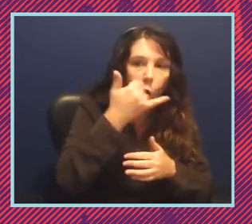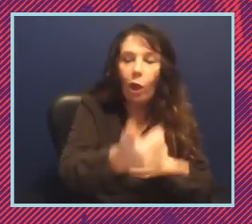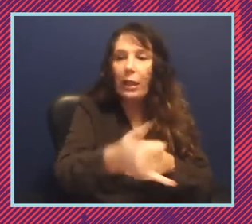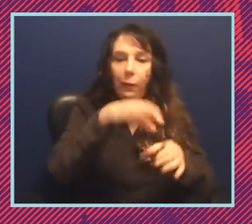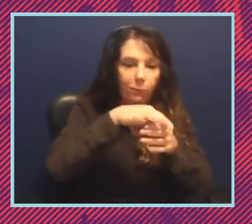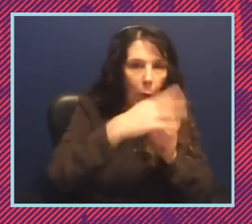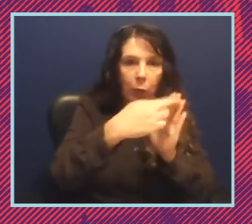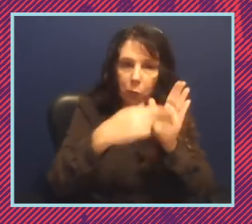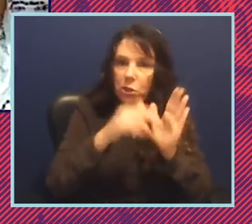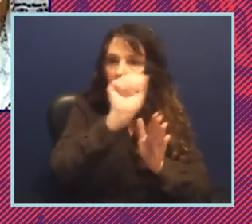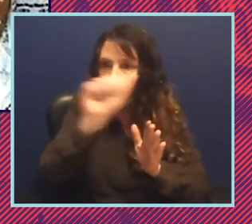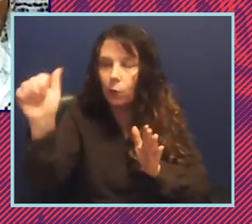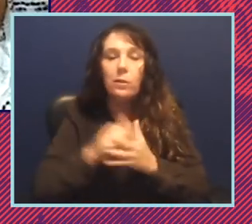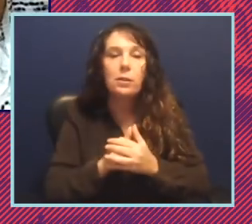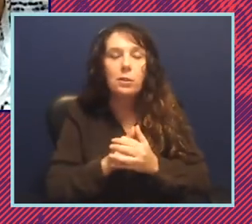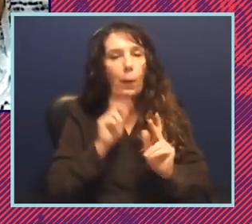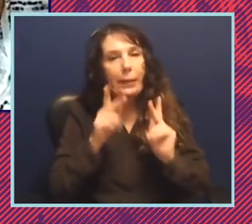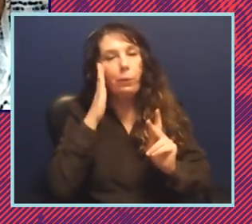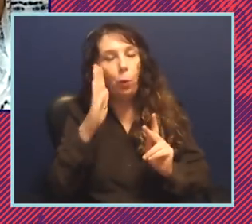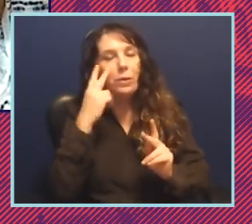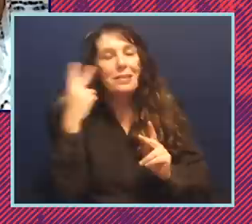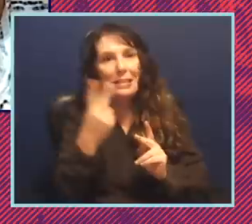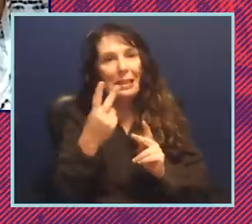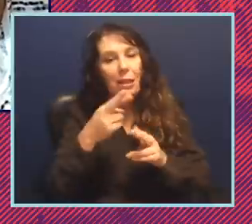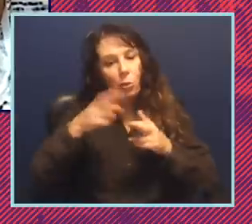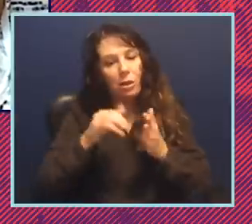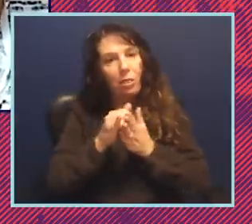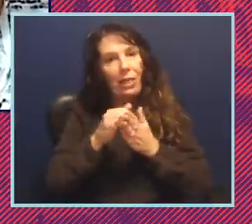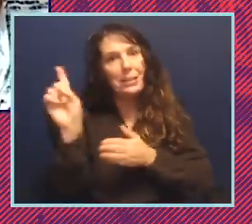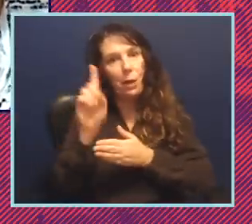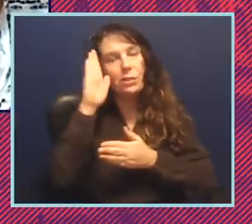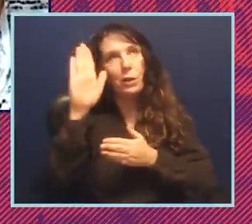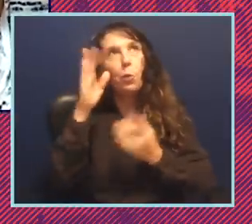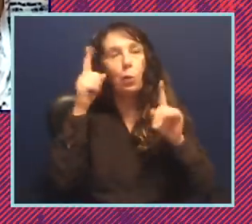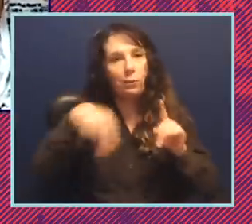10 generations and so people have got to see the results that democracy will work for them